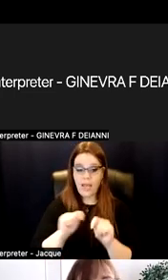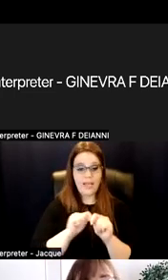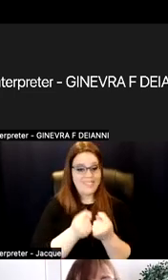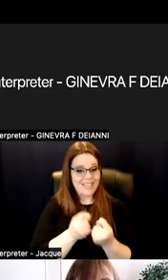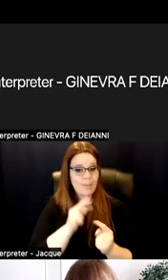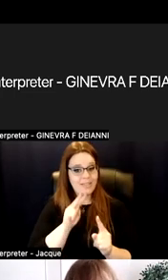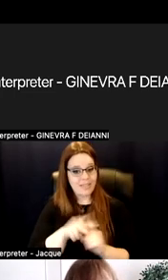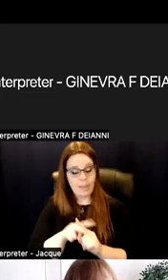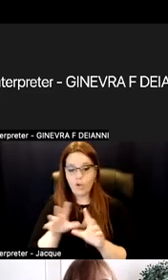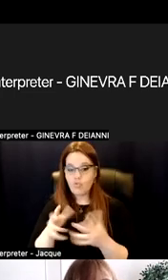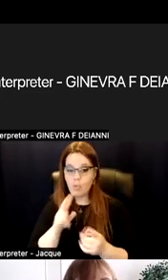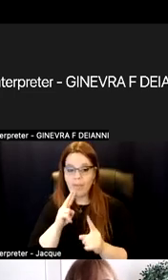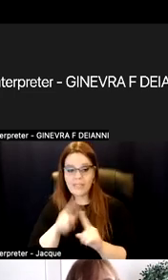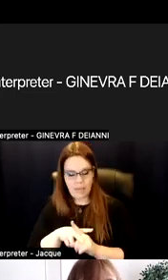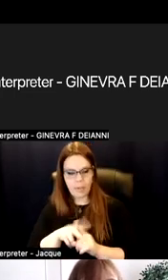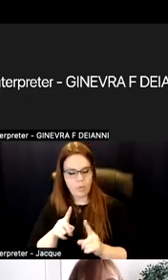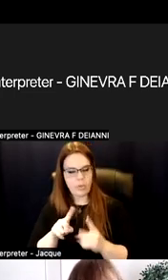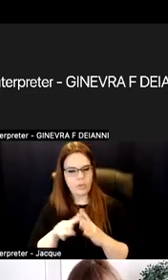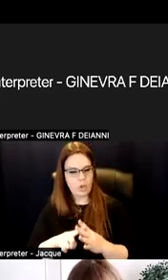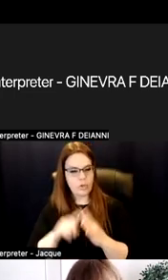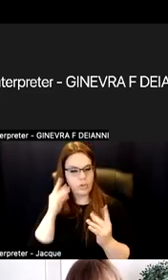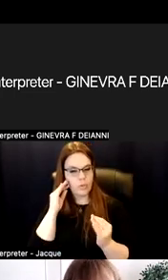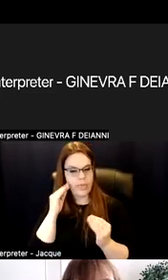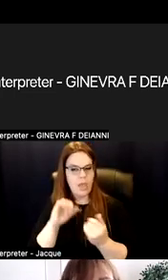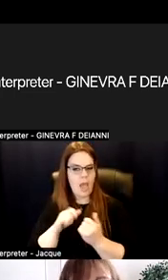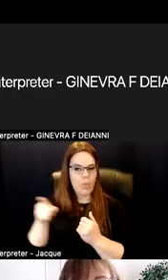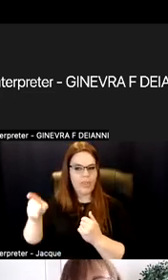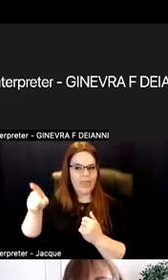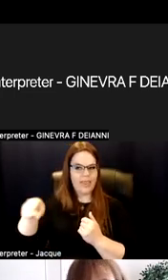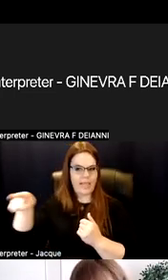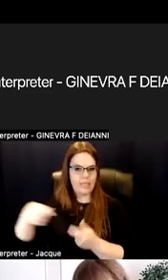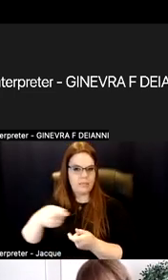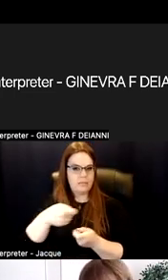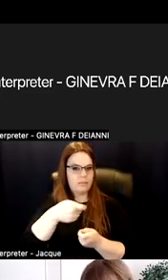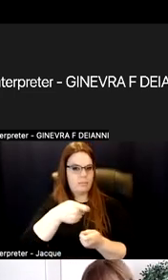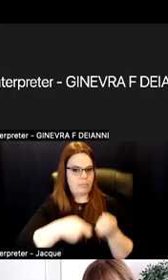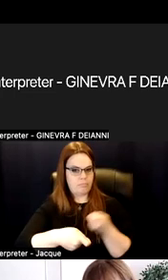so that you could start to think about how these plug-in to your instruction.